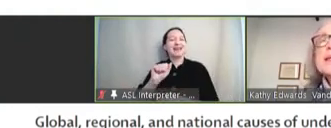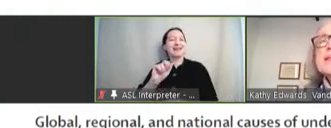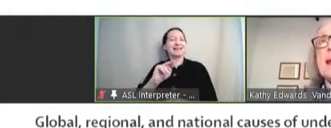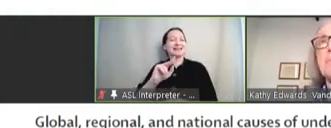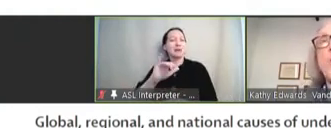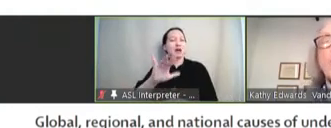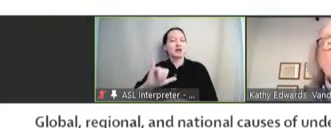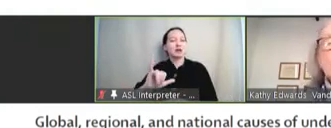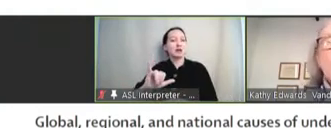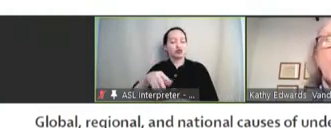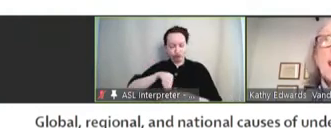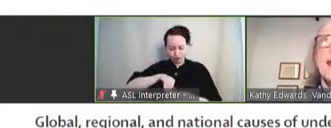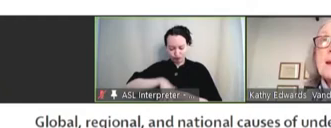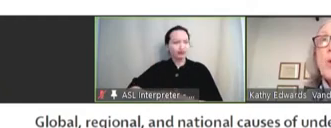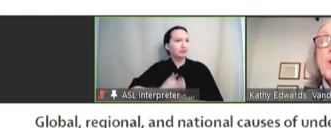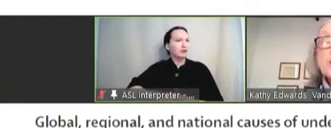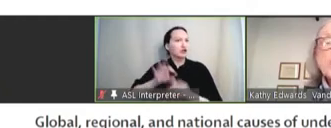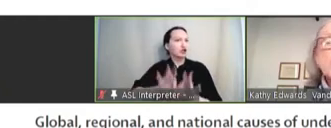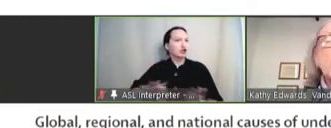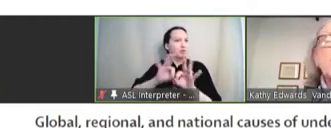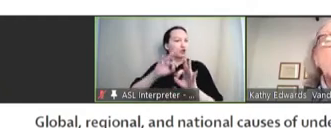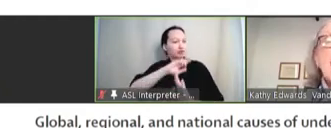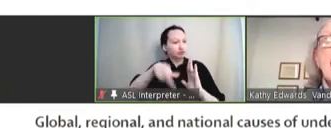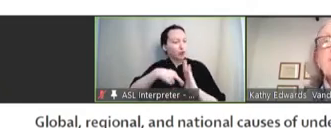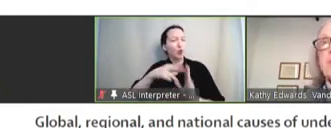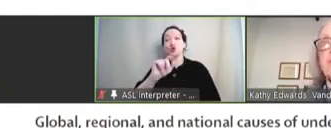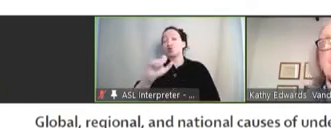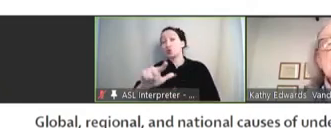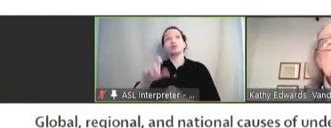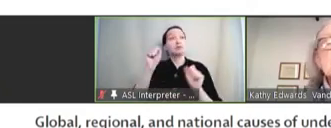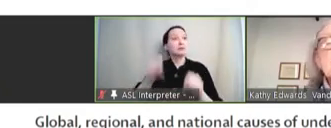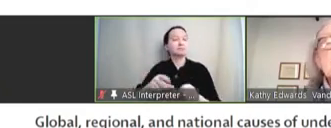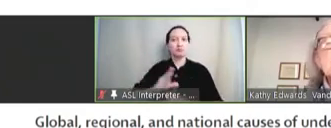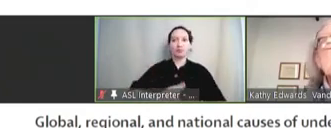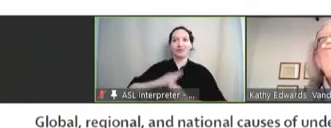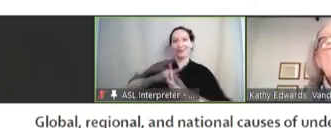is an important role and important tool that we have in preventing disease.